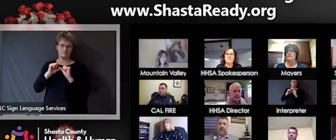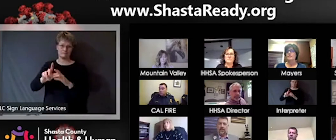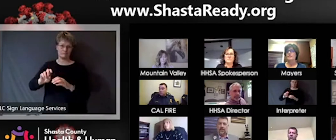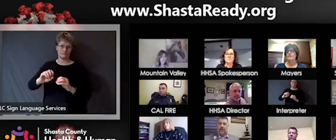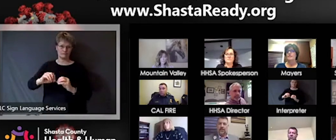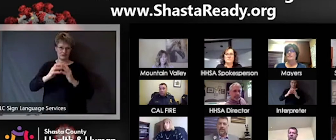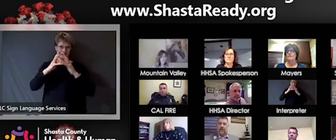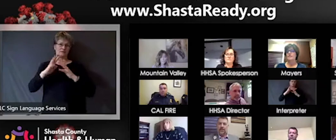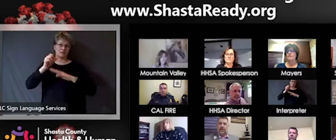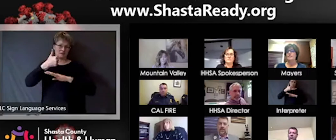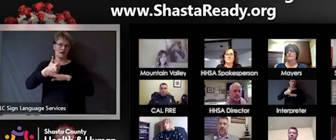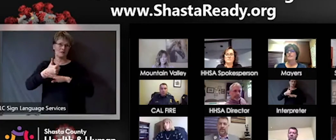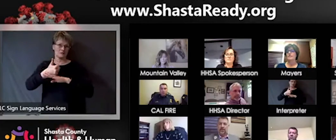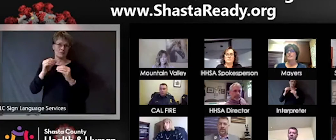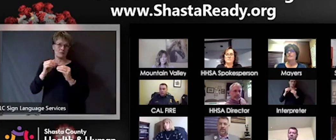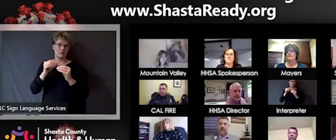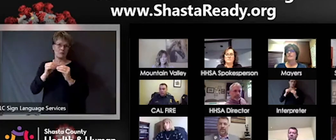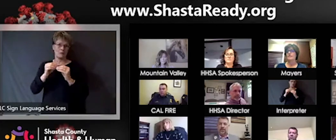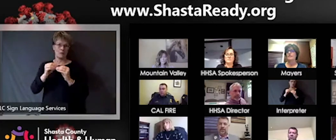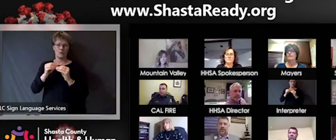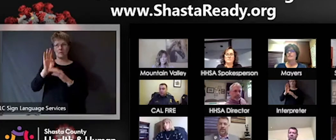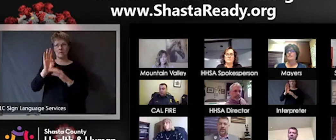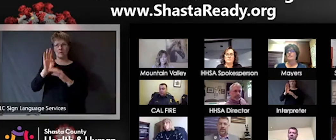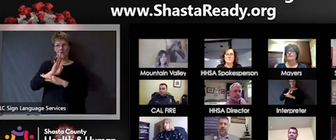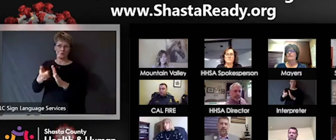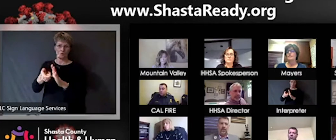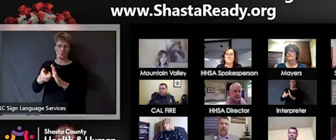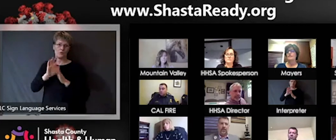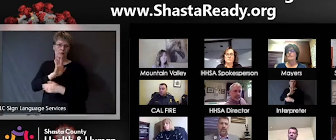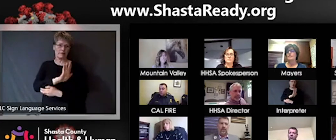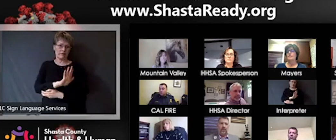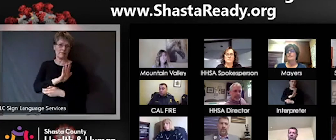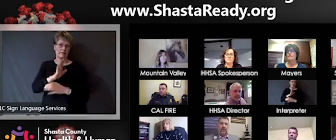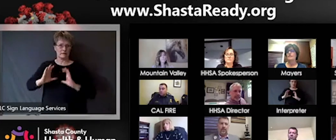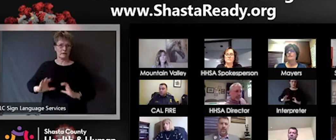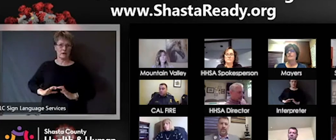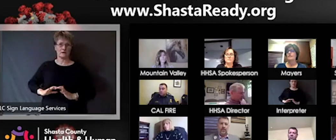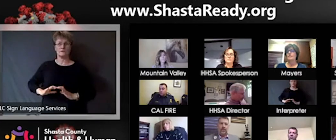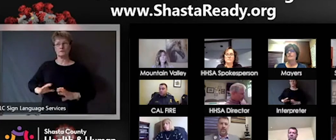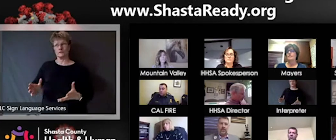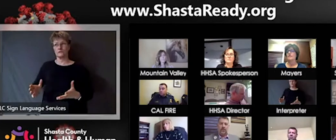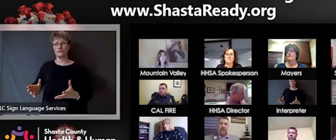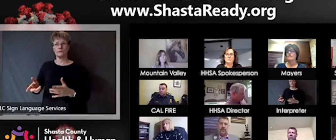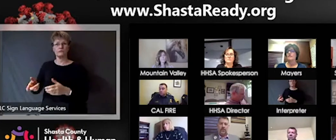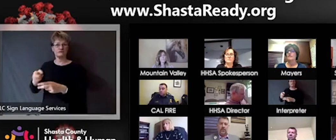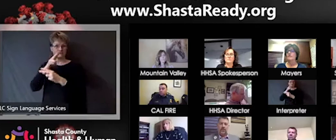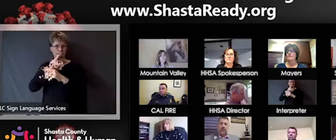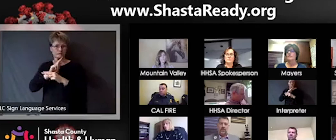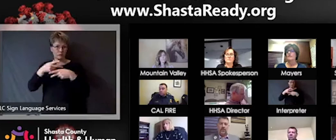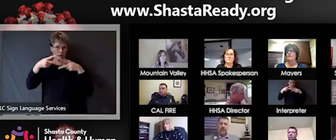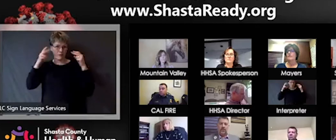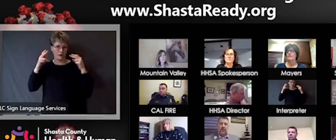understand that in Wuhan and in perhaps throughout China, I don't know everybody